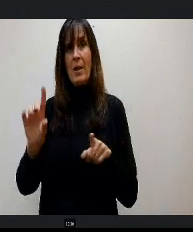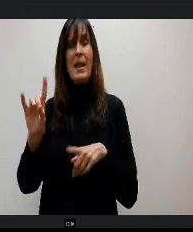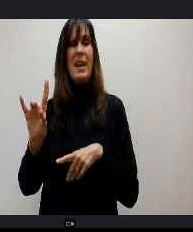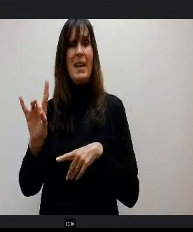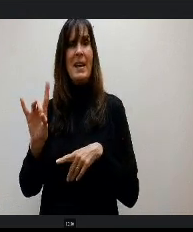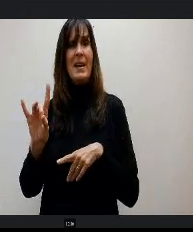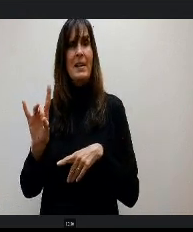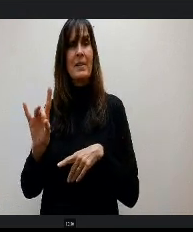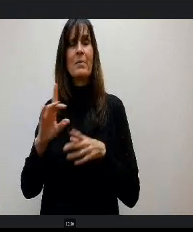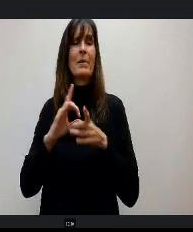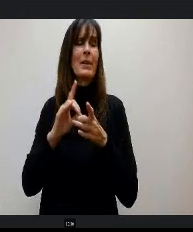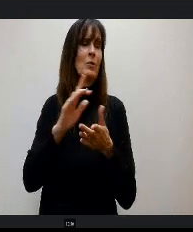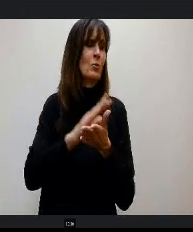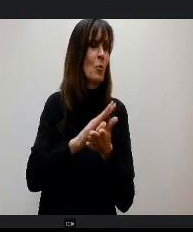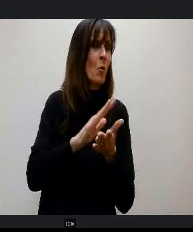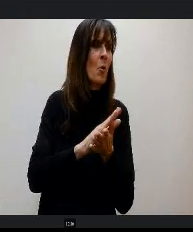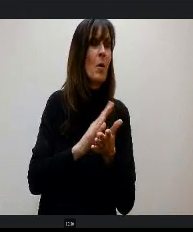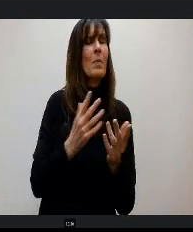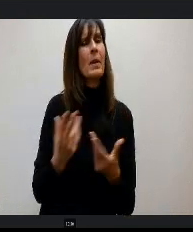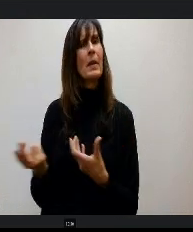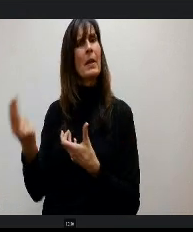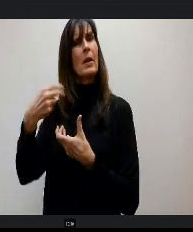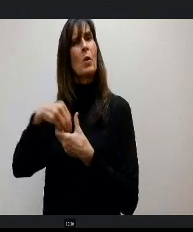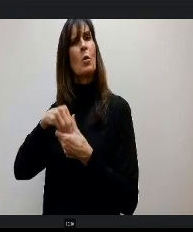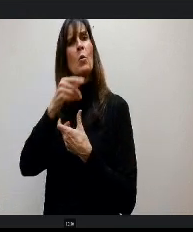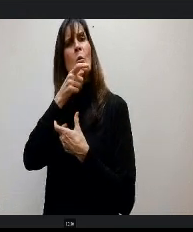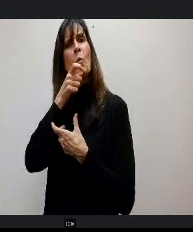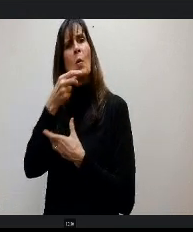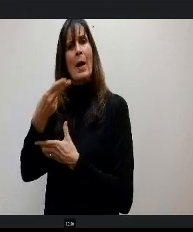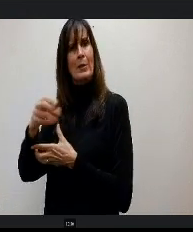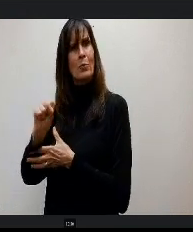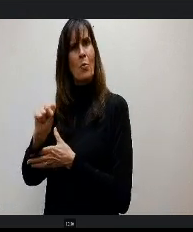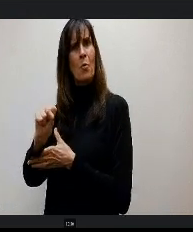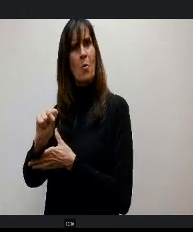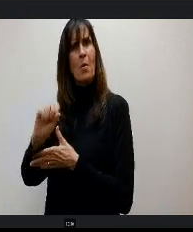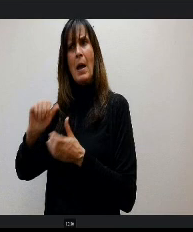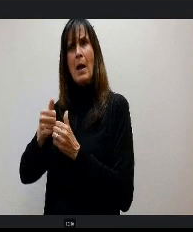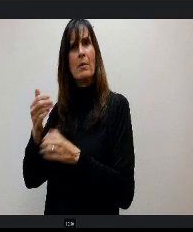We wanted to include. High school and see how we could make advancements in that and